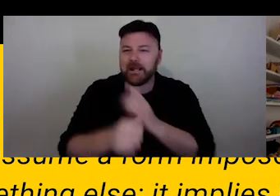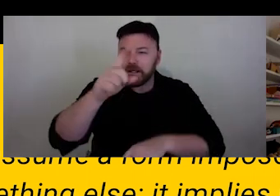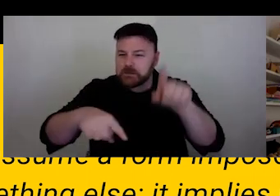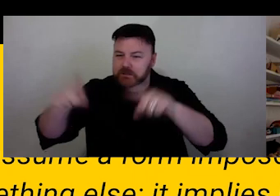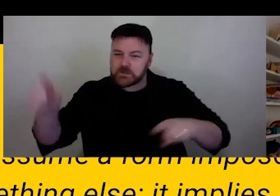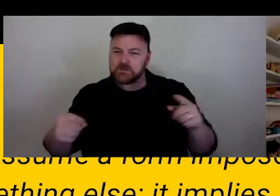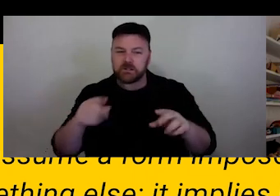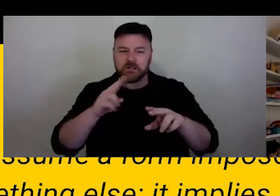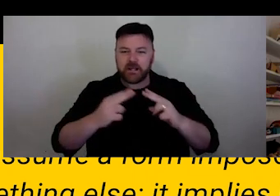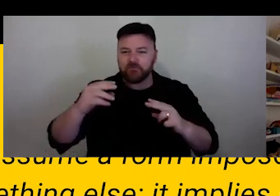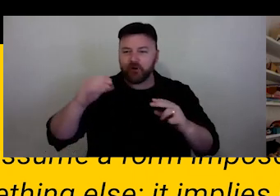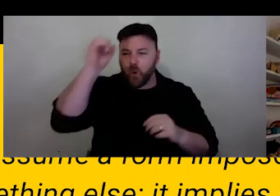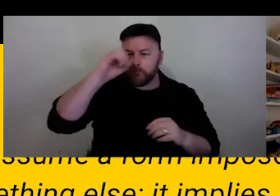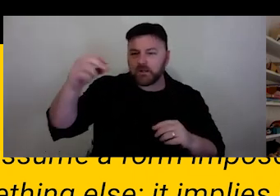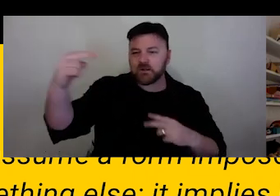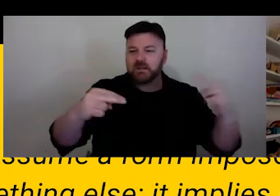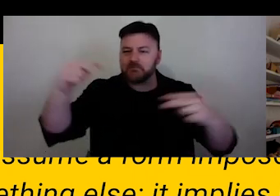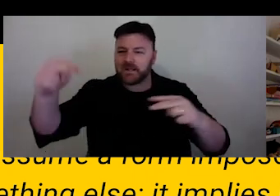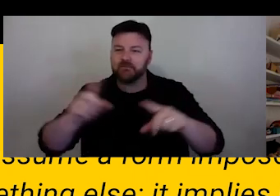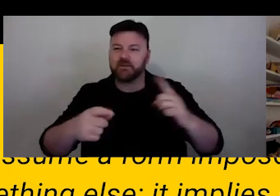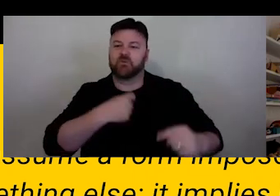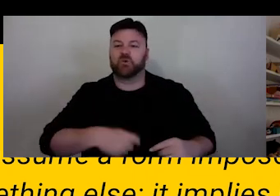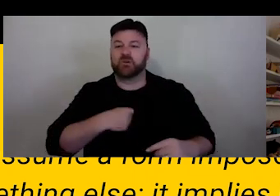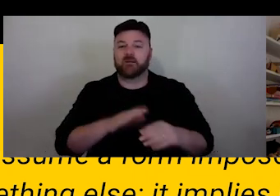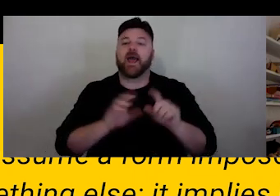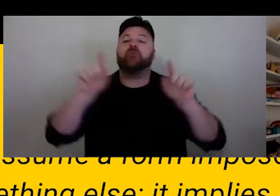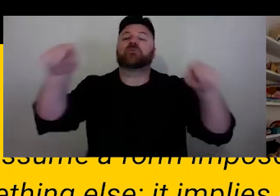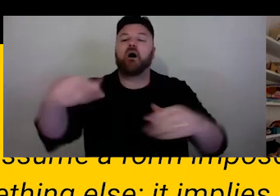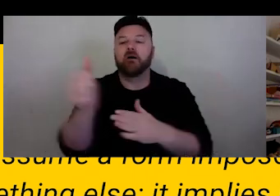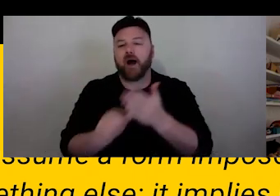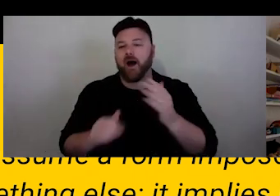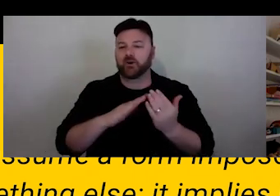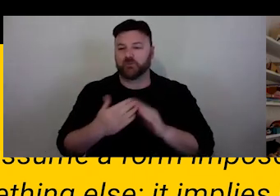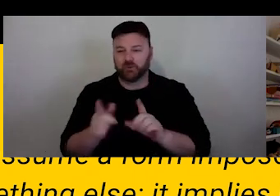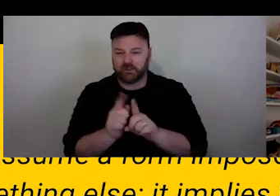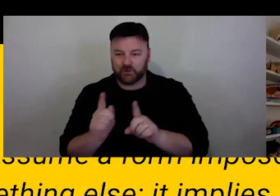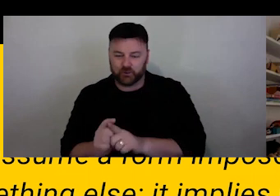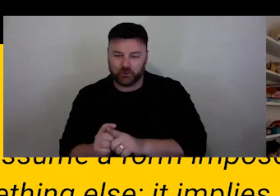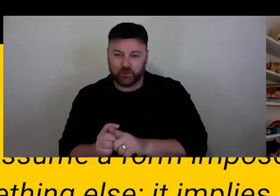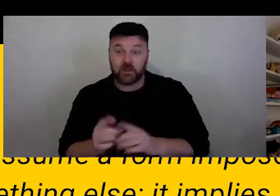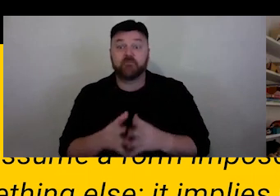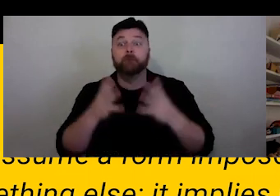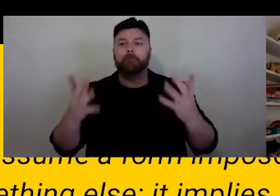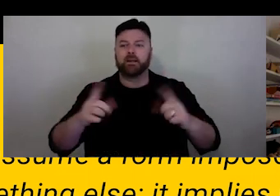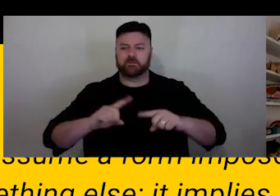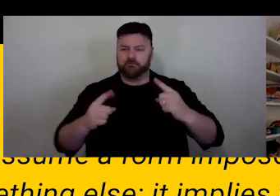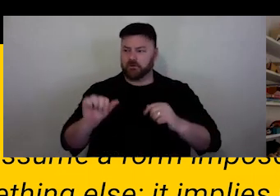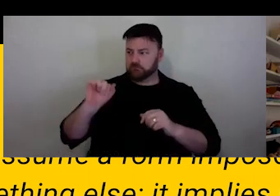perspectives and personalities beyond our artistic community. There is also big differences in how we work, in our training and skill